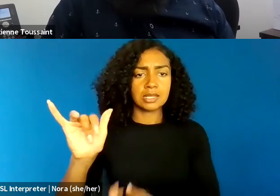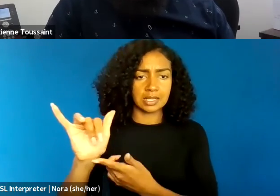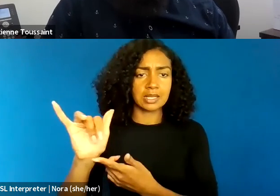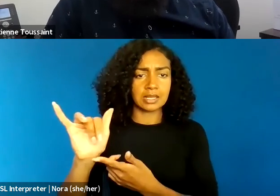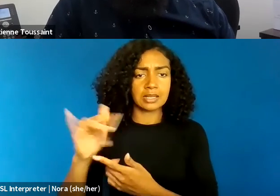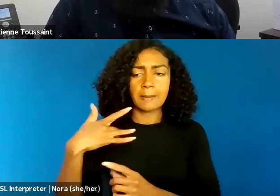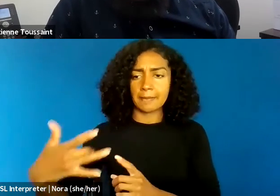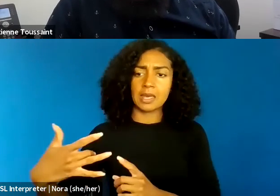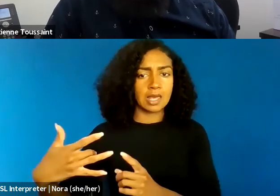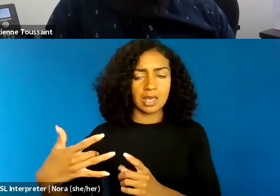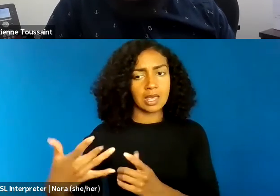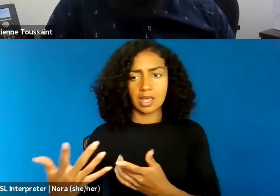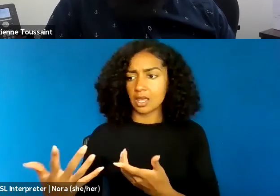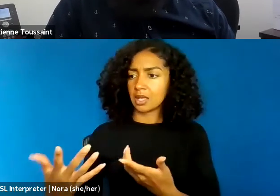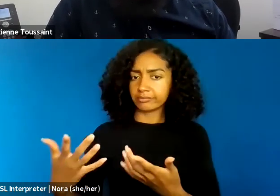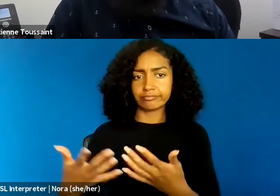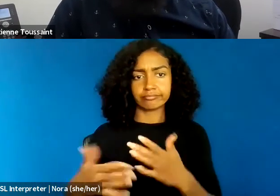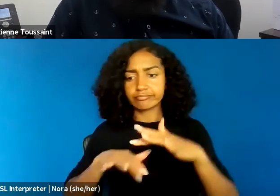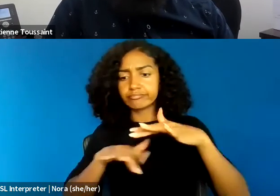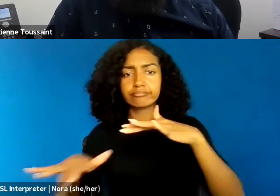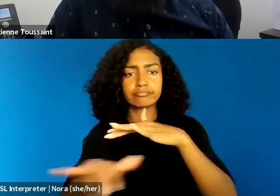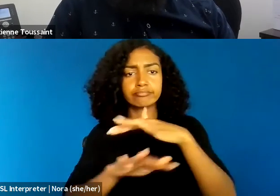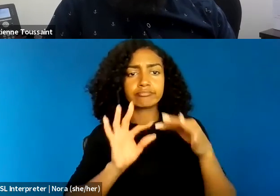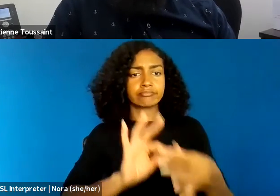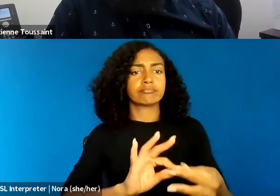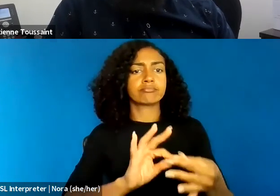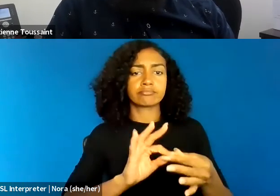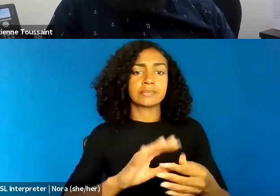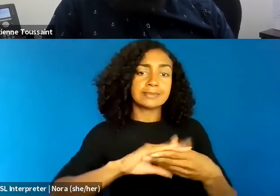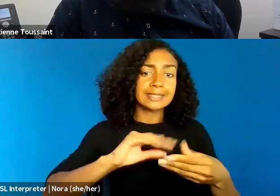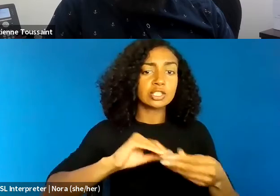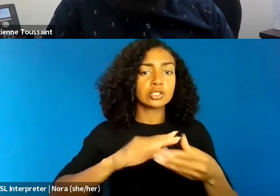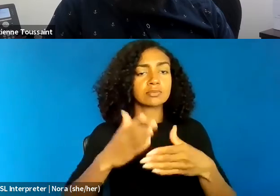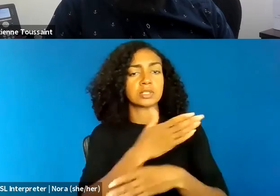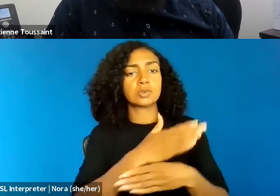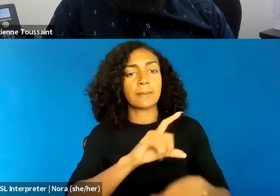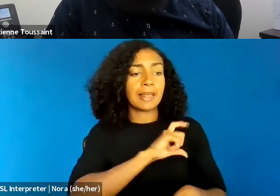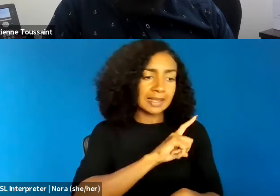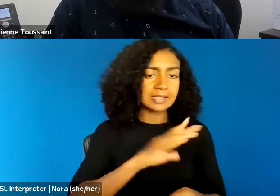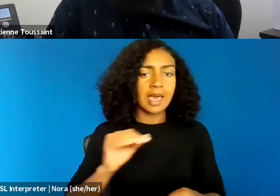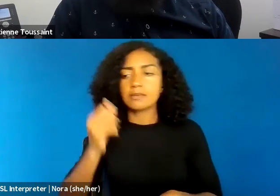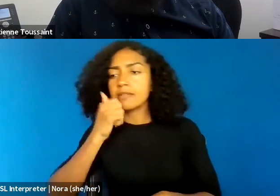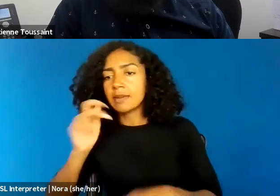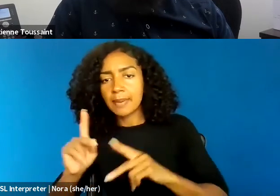between police officers and citizens. But I think it is an incredible point